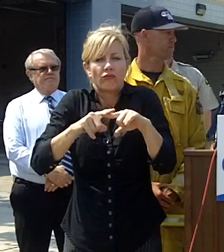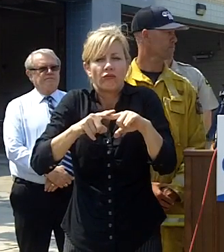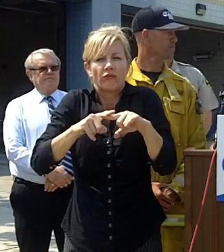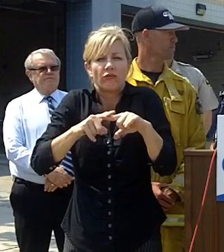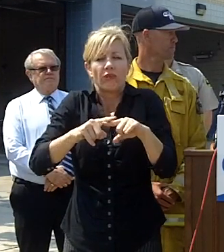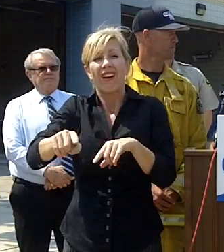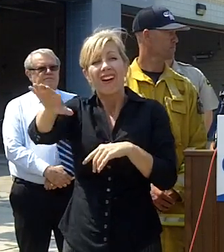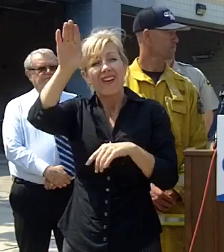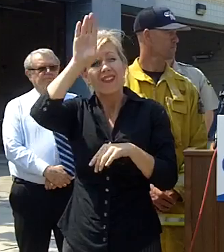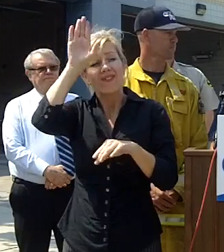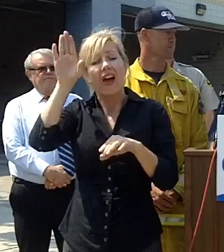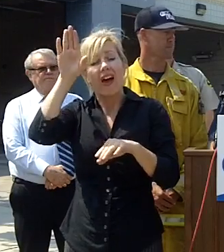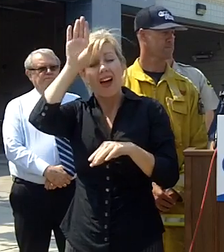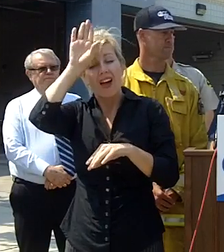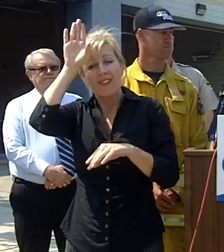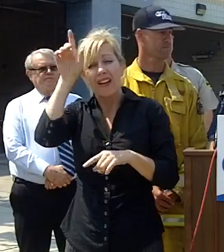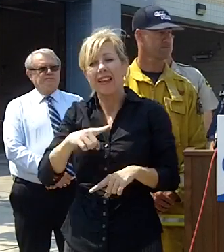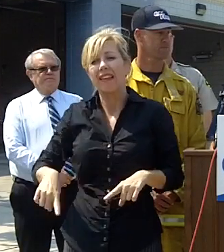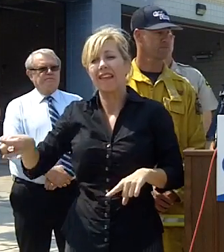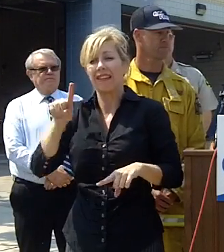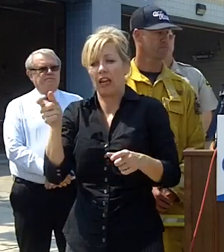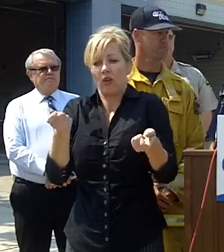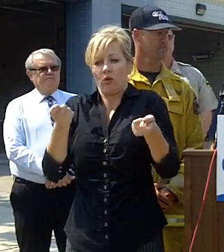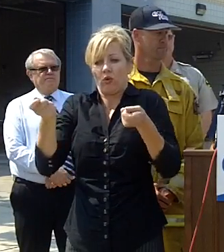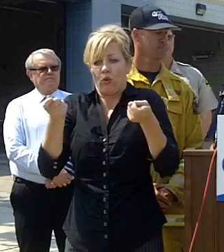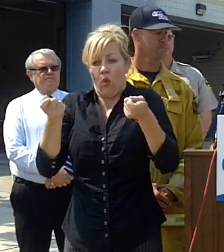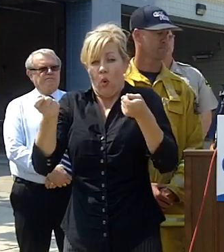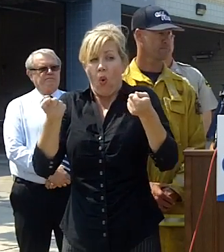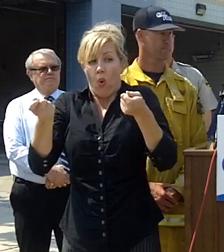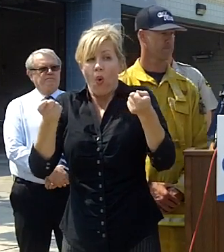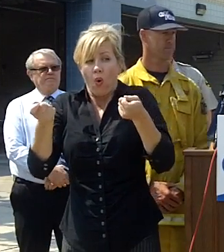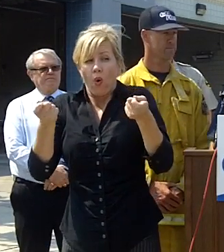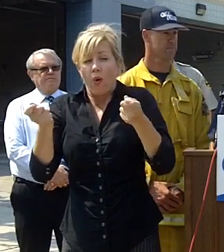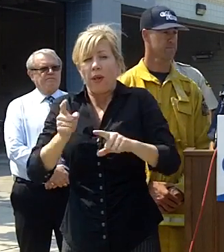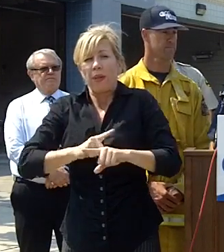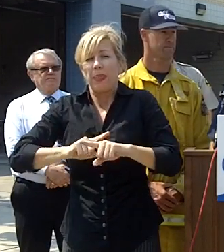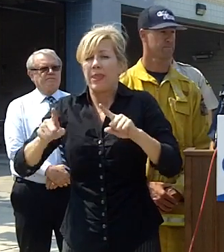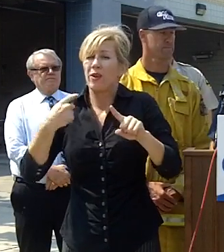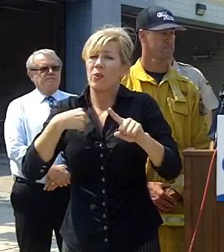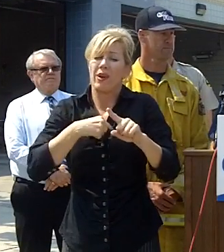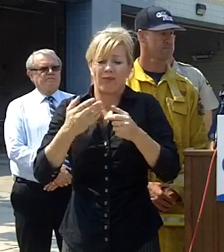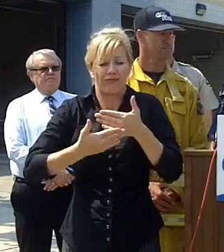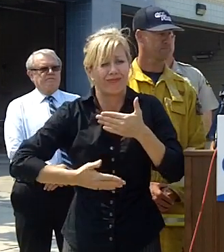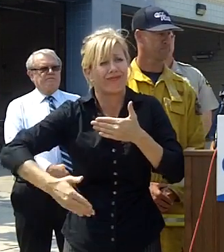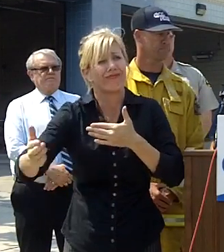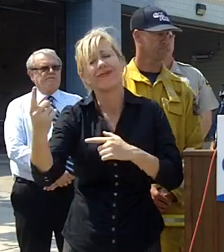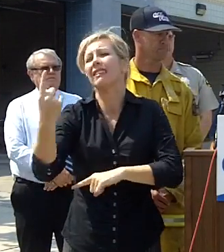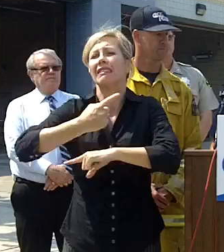hand in the forward progress of the fire however there's days of work to be done its fires fingered